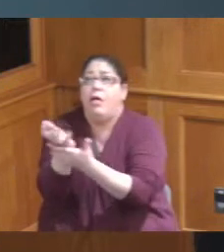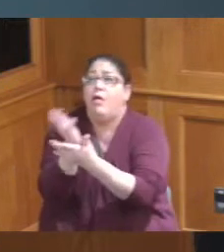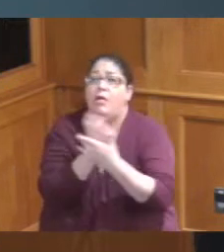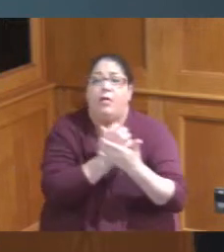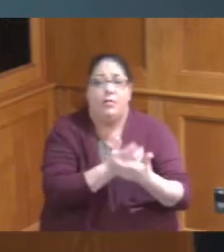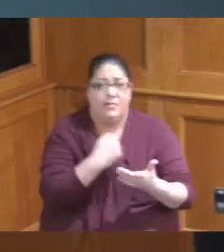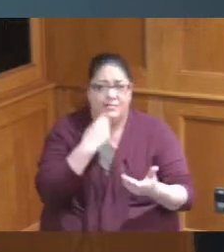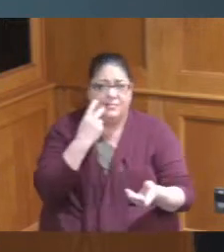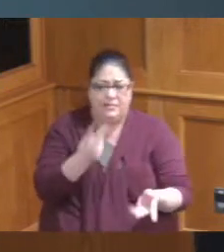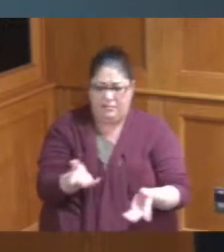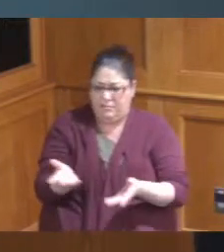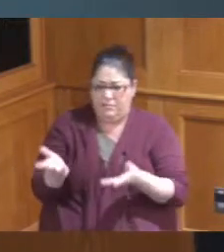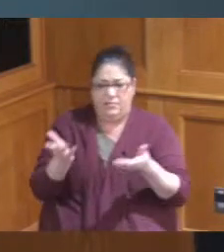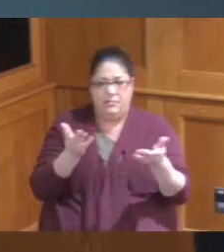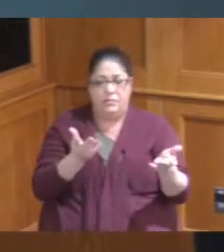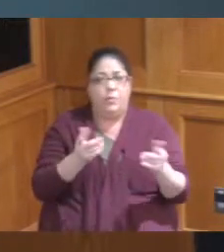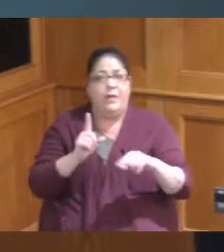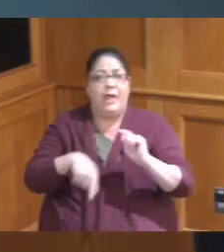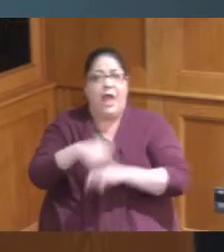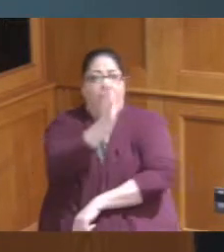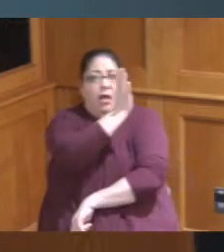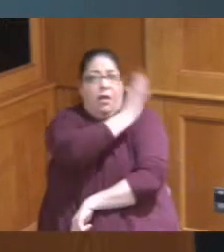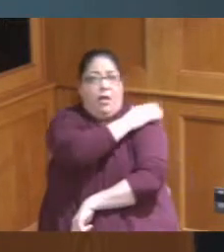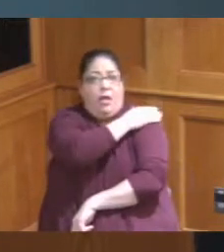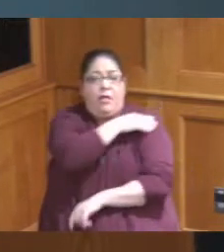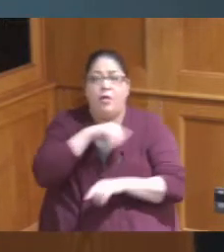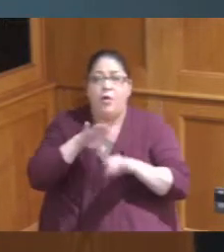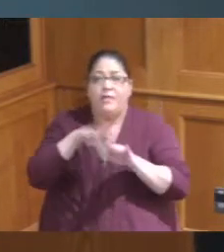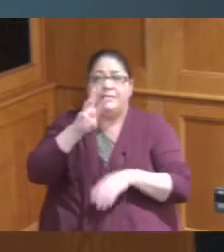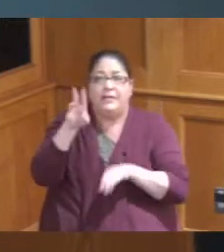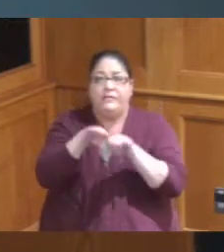then you know can't Pat ourselves on the back up here and then we get to the streets even in